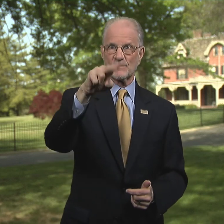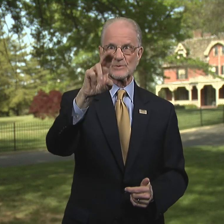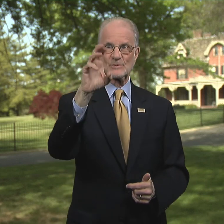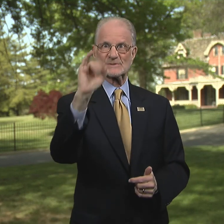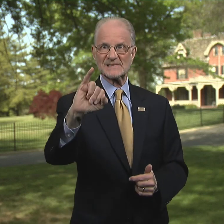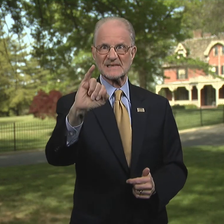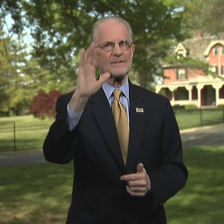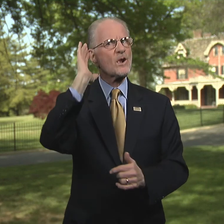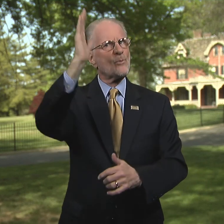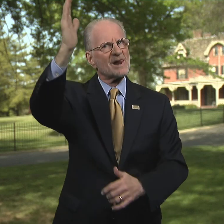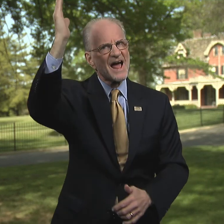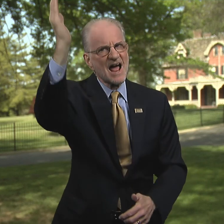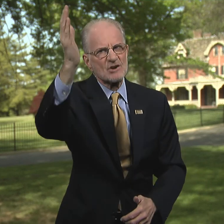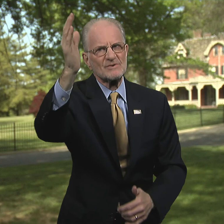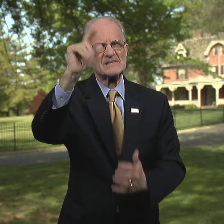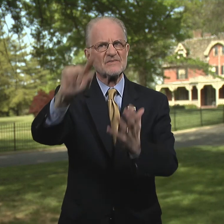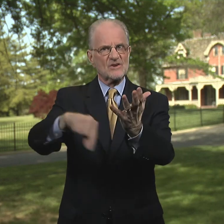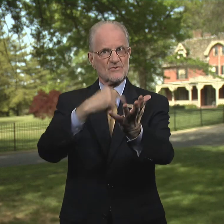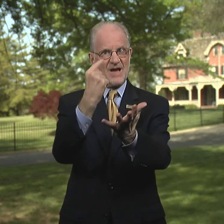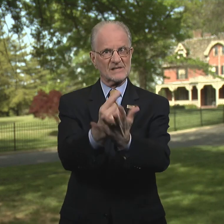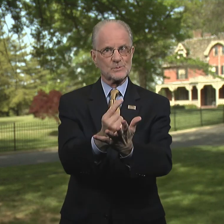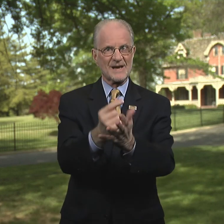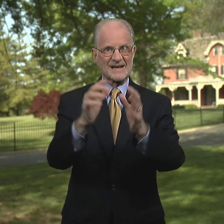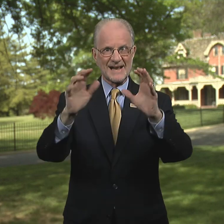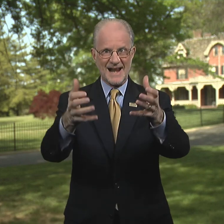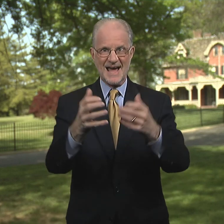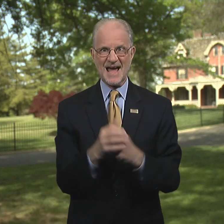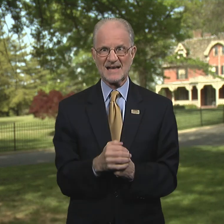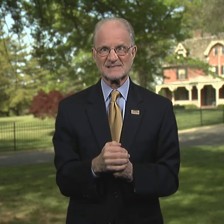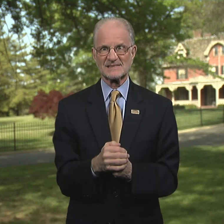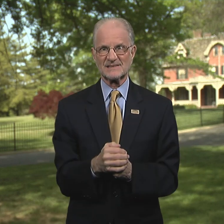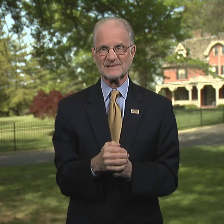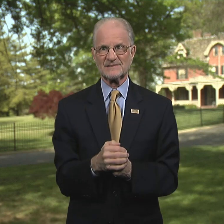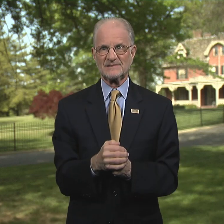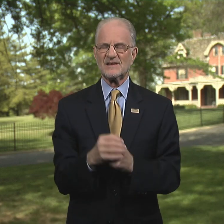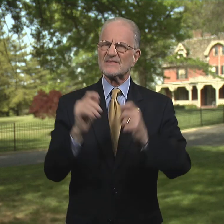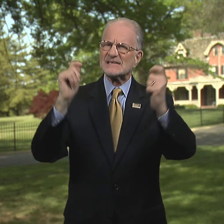will address the graduating class.